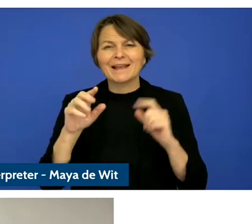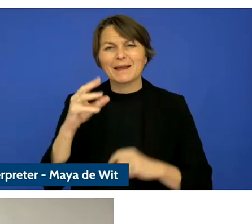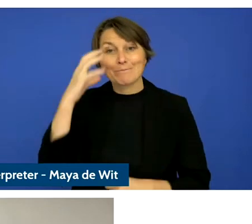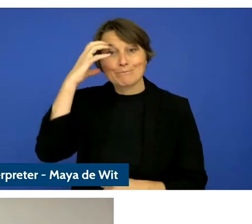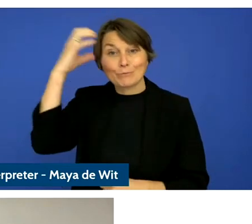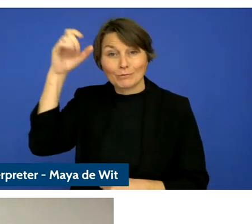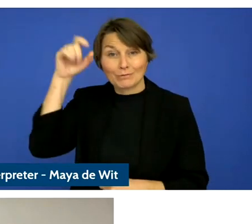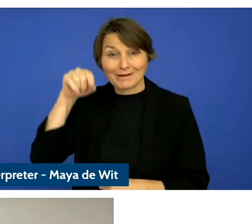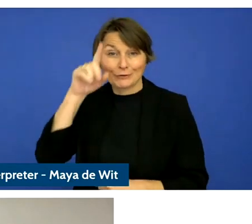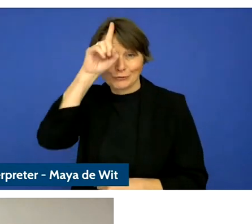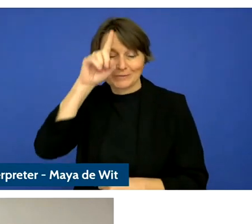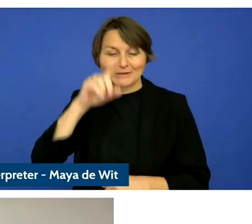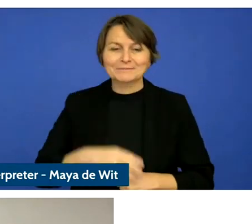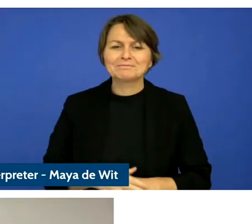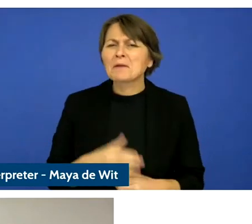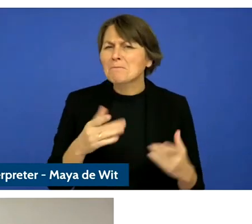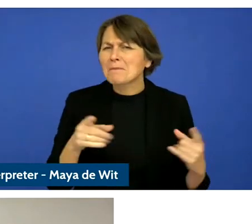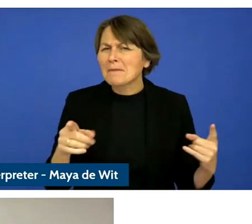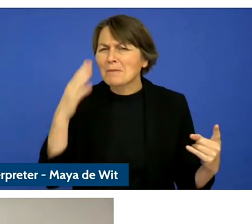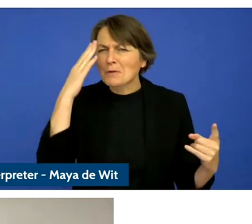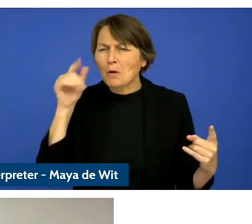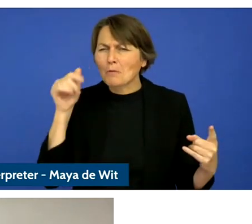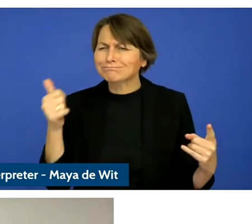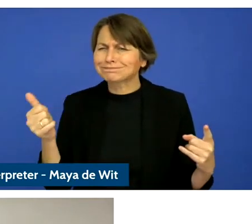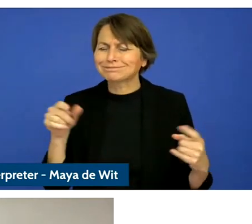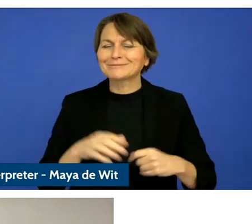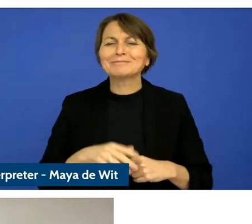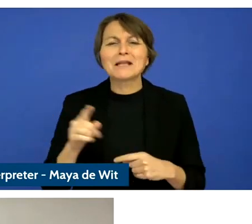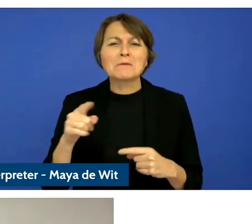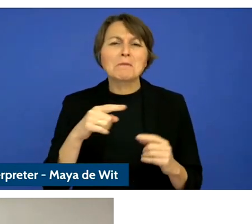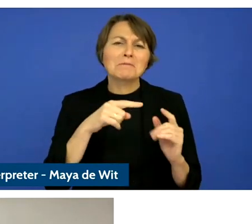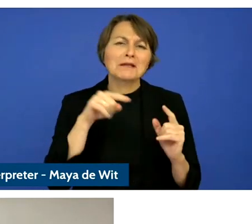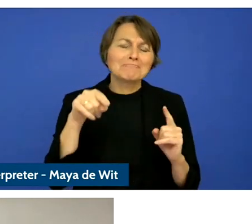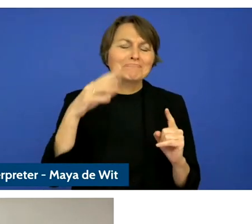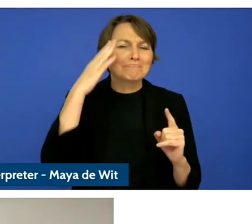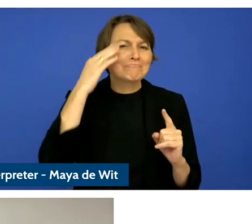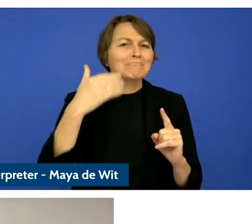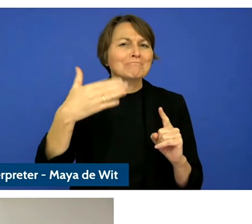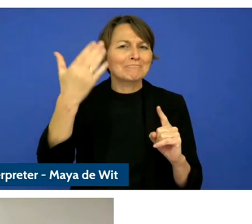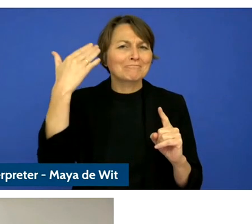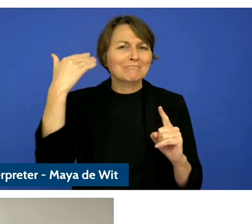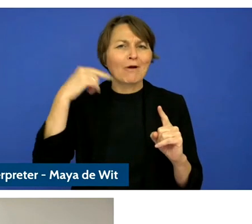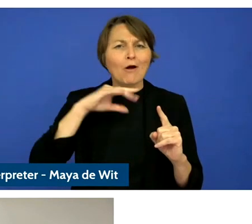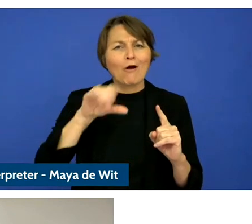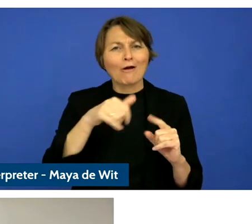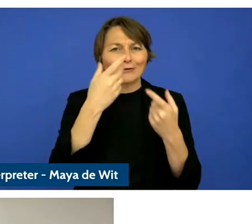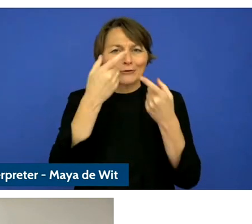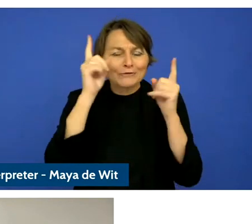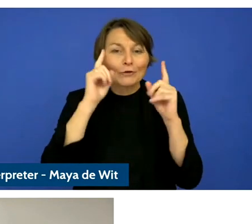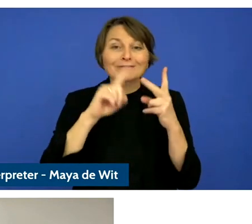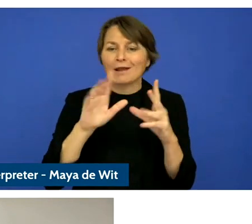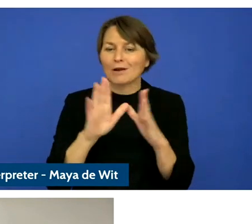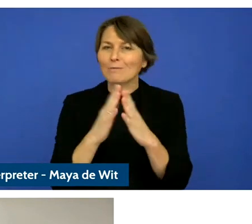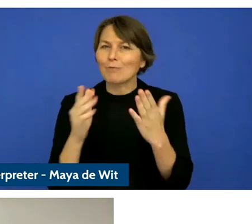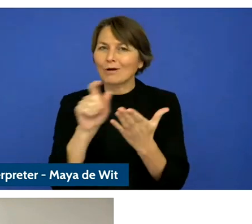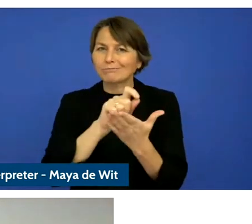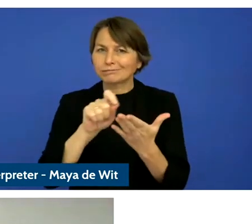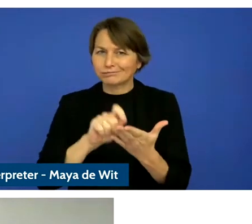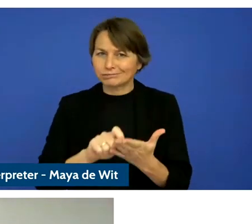the role at Harvard and some of you may have read many of his many booked called